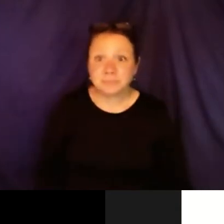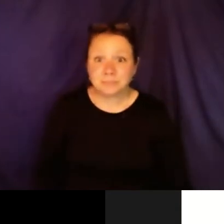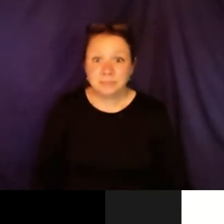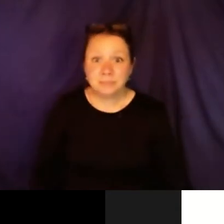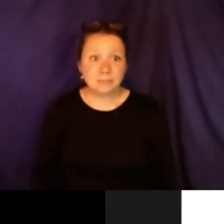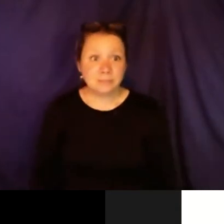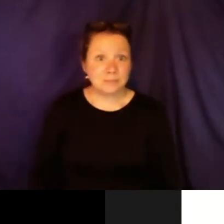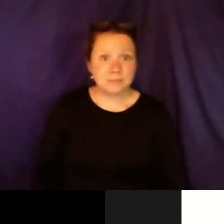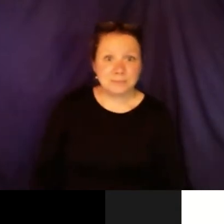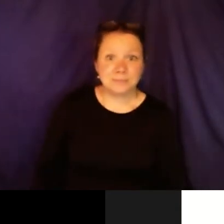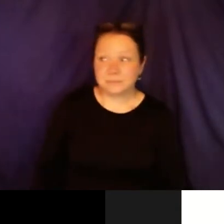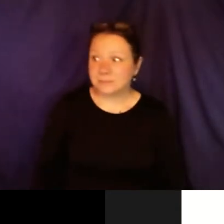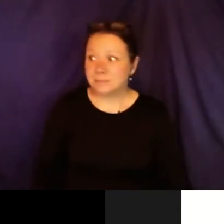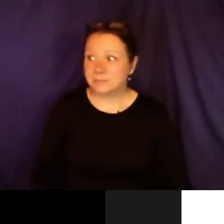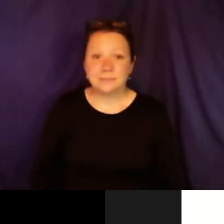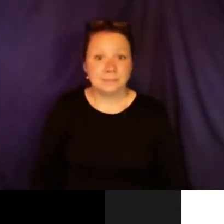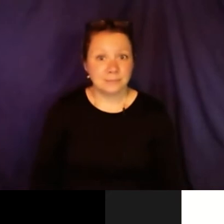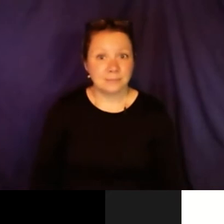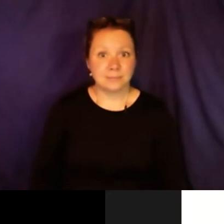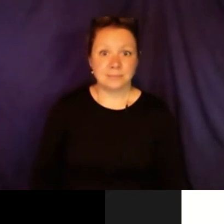We just want to make sure we tackle the issues on the